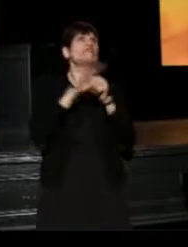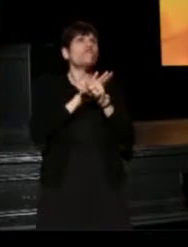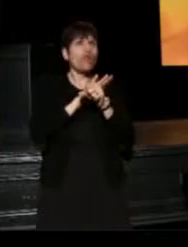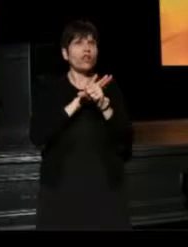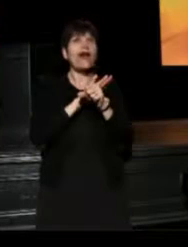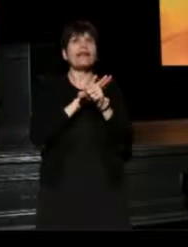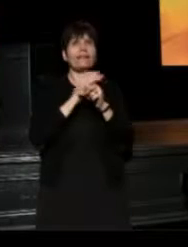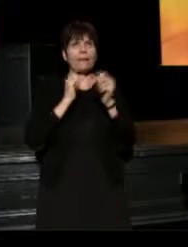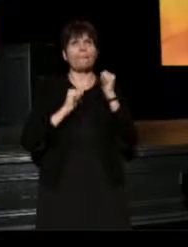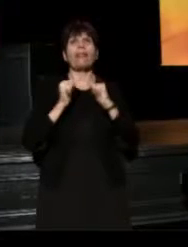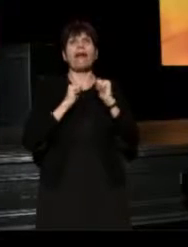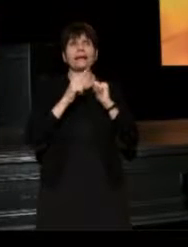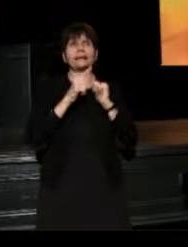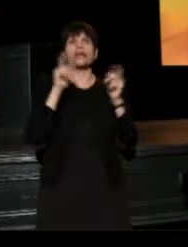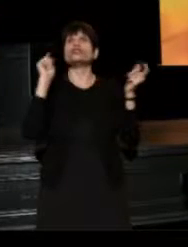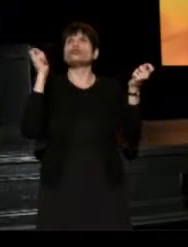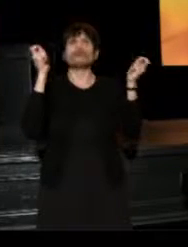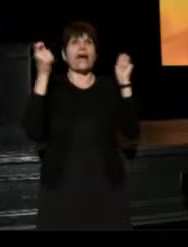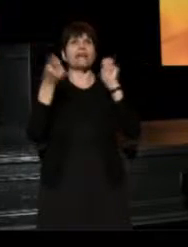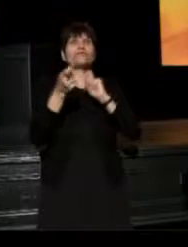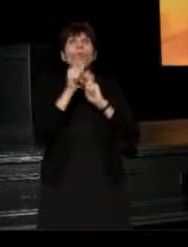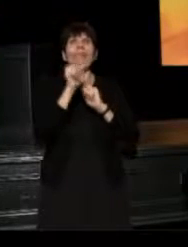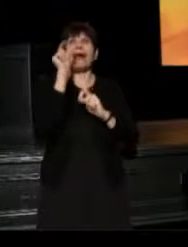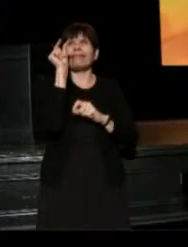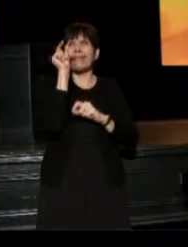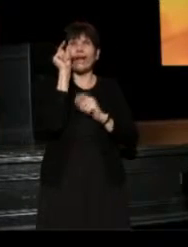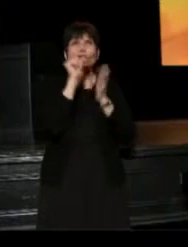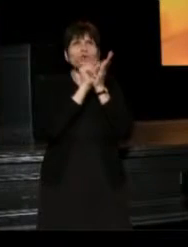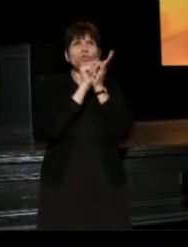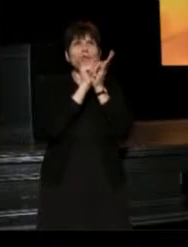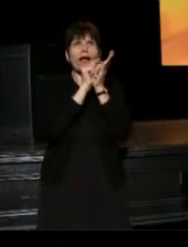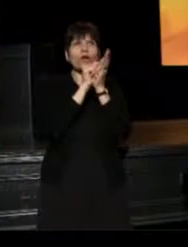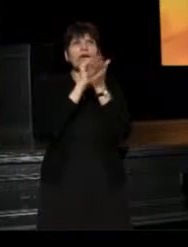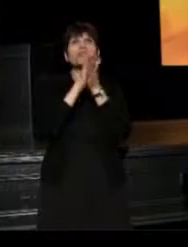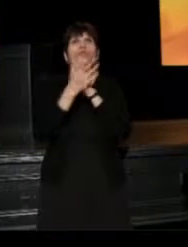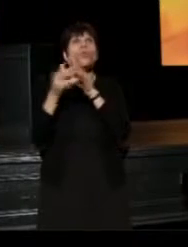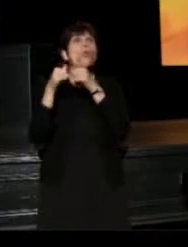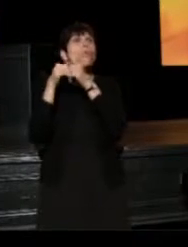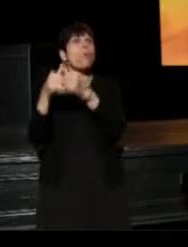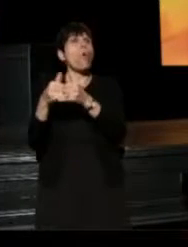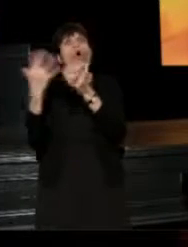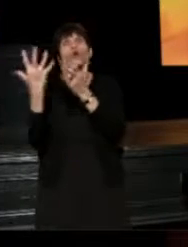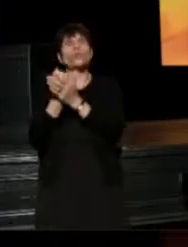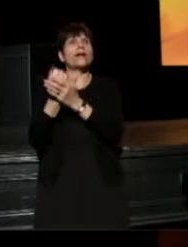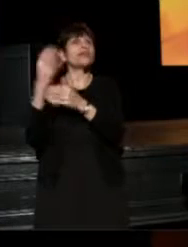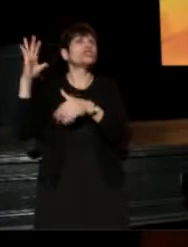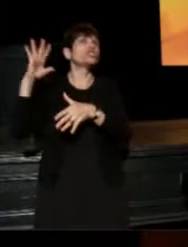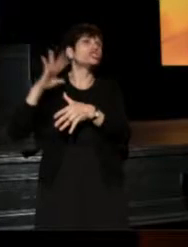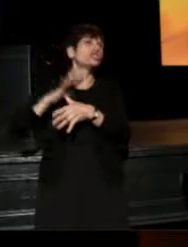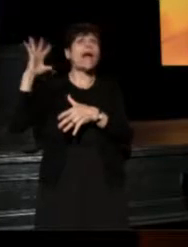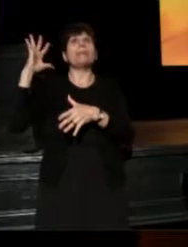He has transformed that little theater newsletter into an award-winning Champion of Theater and Arts Journalism,